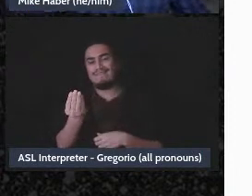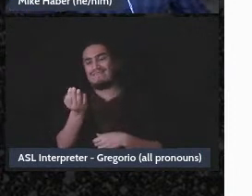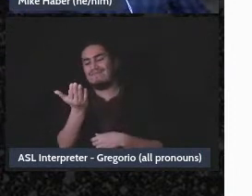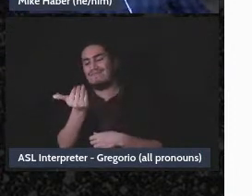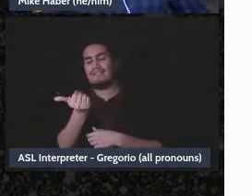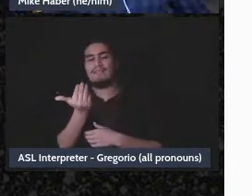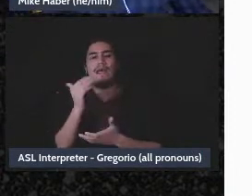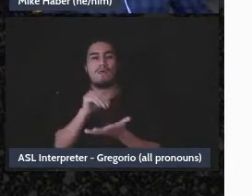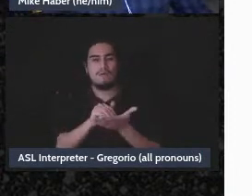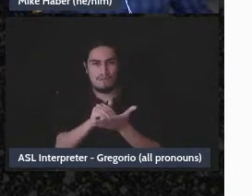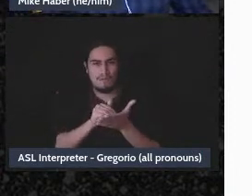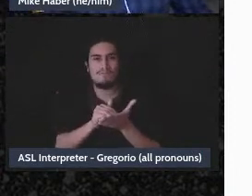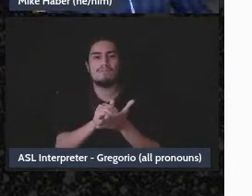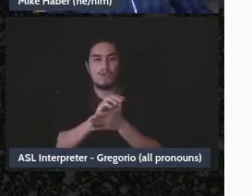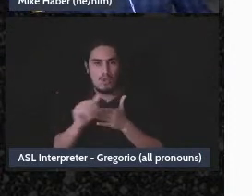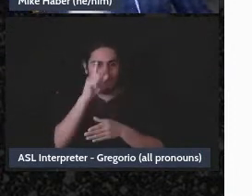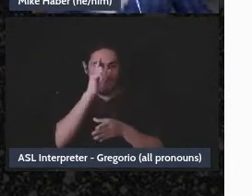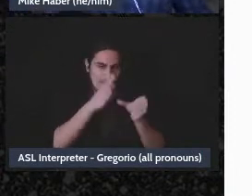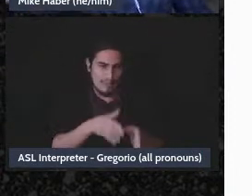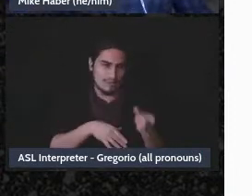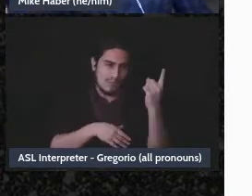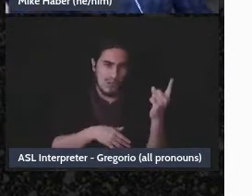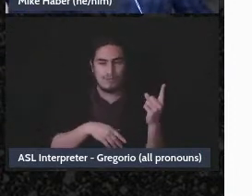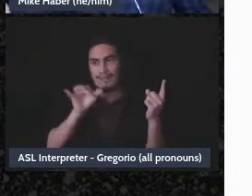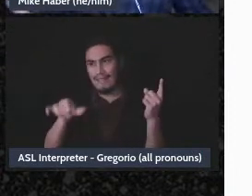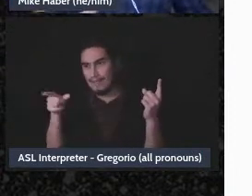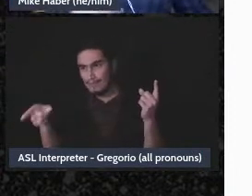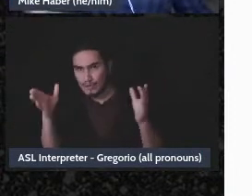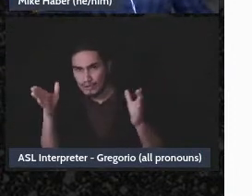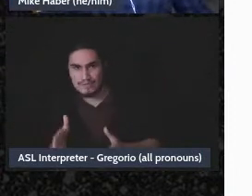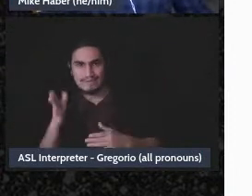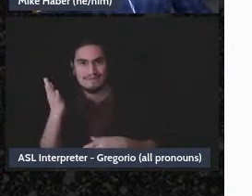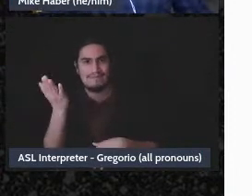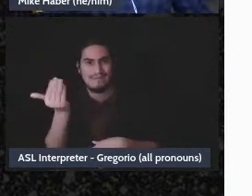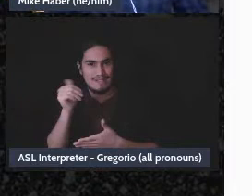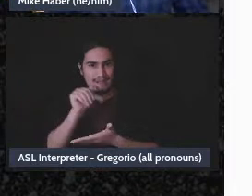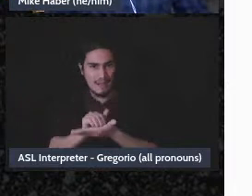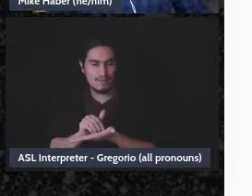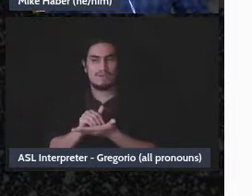fifteen thousand dollars to person three, and none of that raises any gift tax issues.